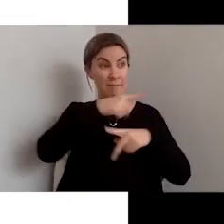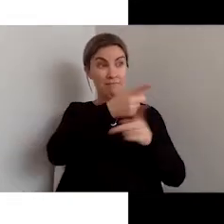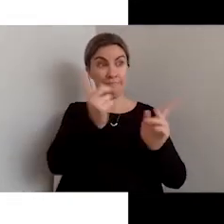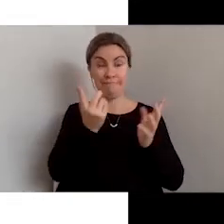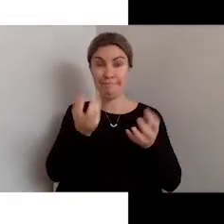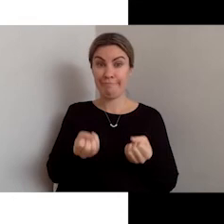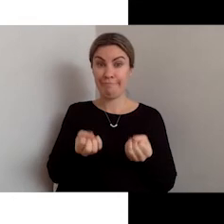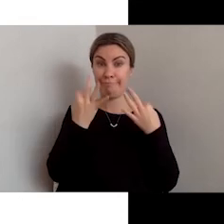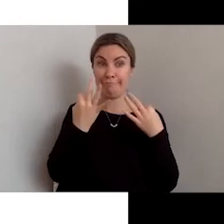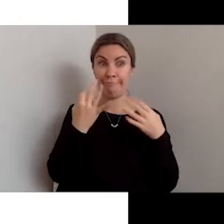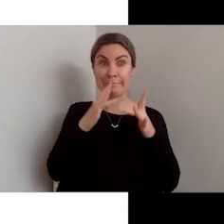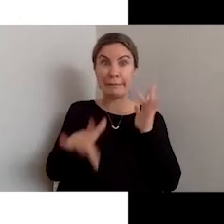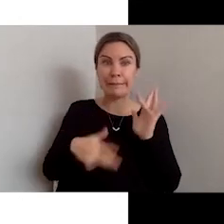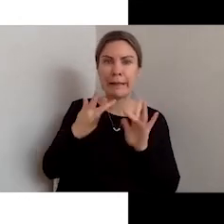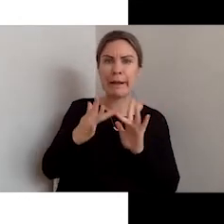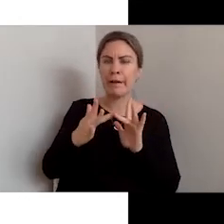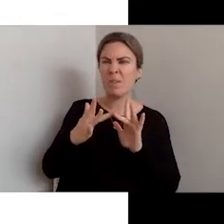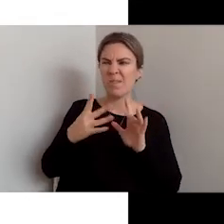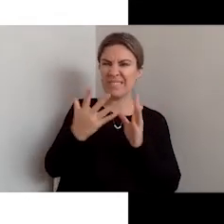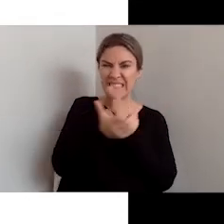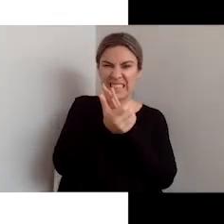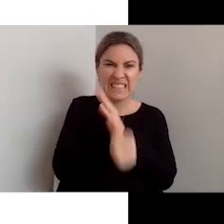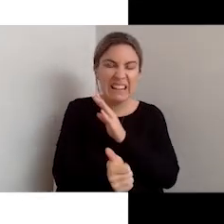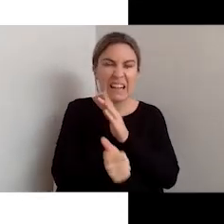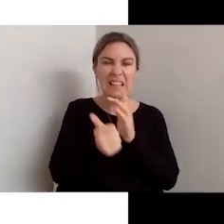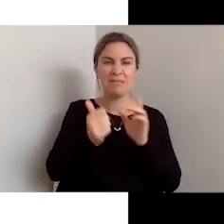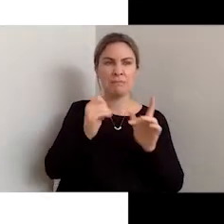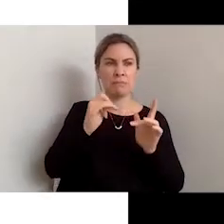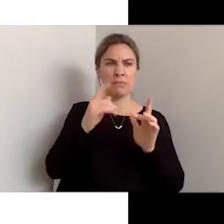for example, digitally excluded.